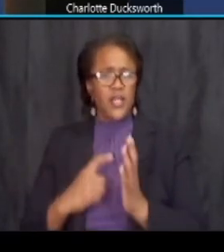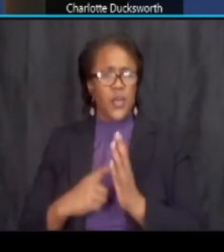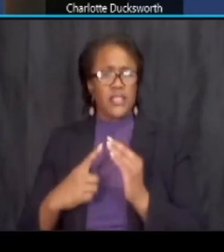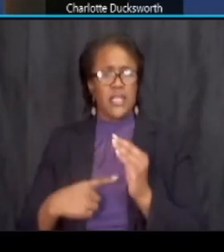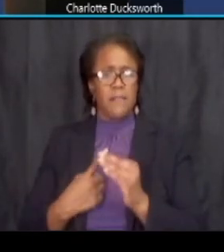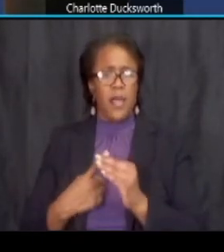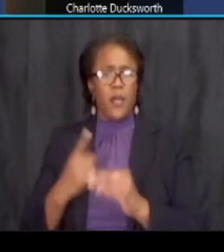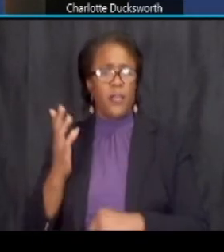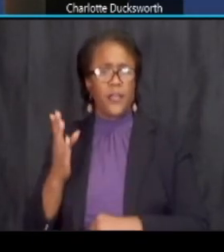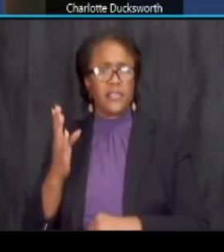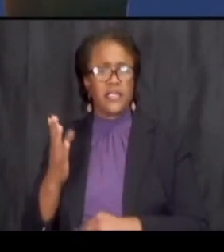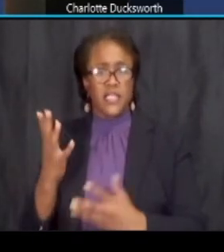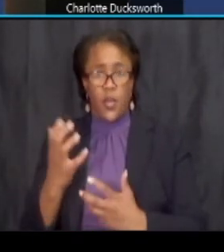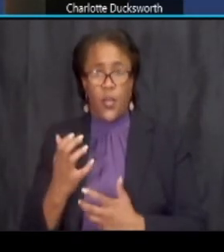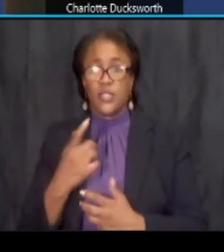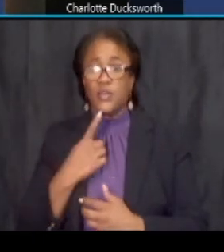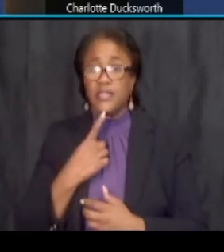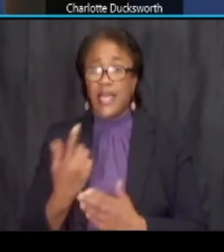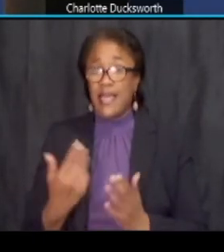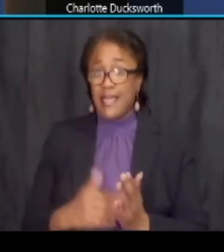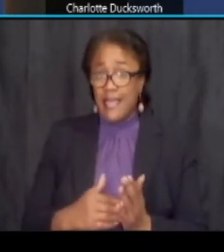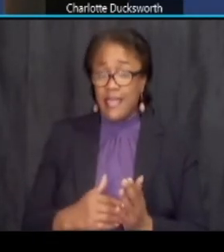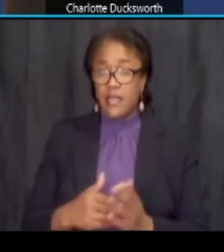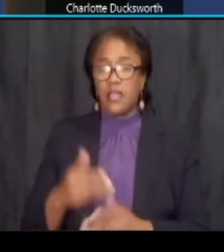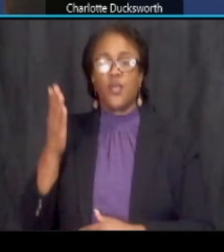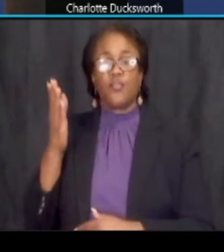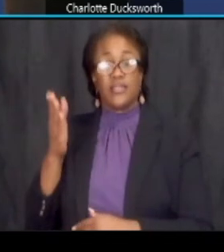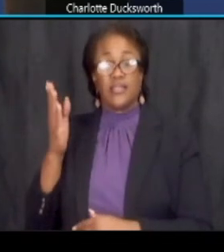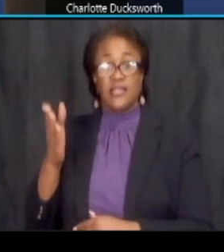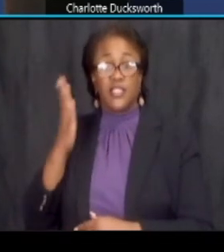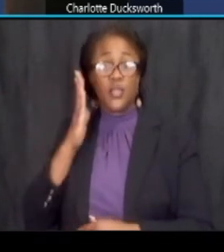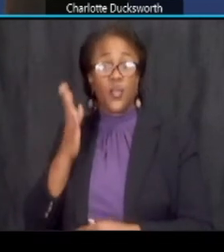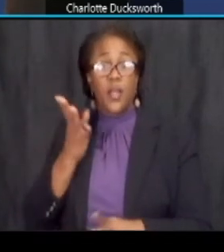and i just wanted to reiterate that the presentation will be uploaded within seven